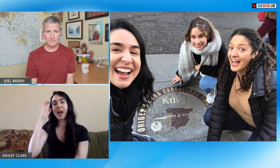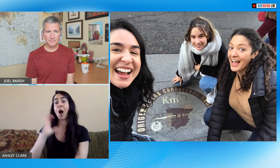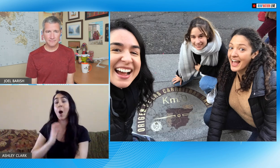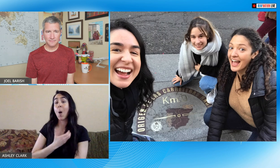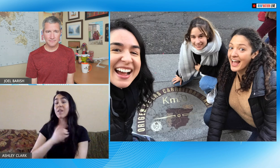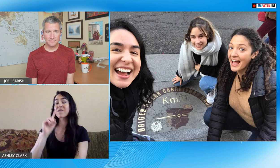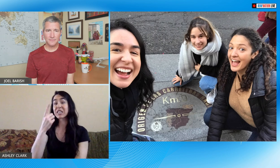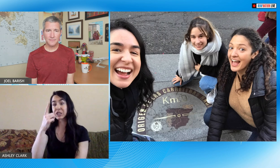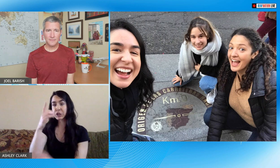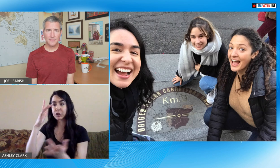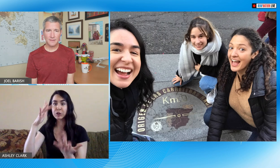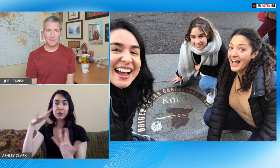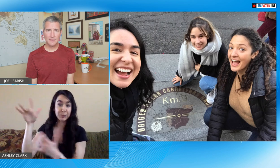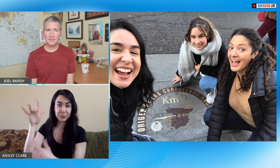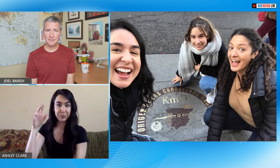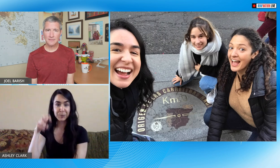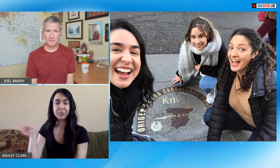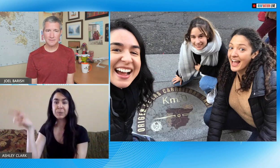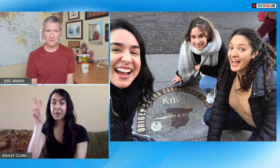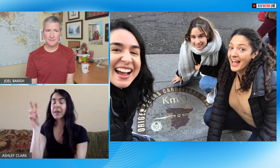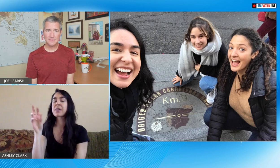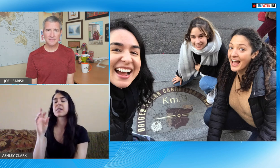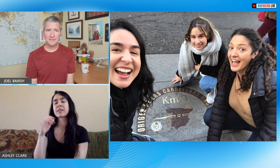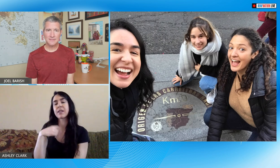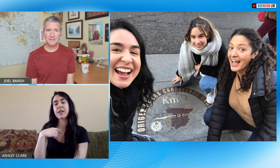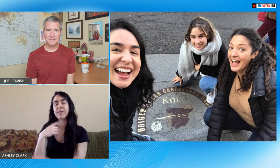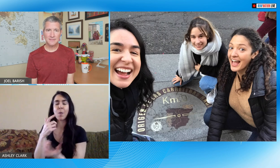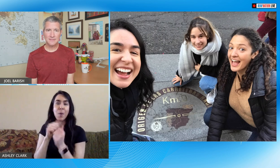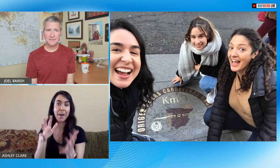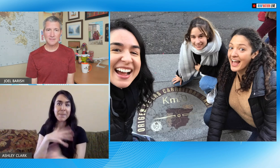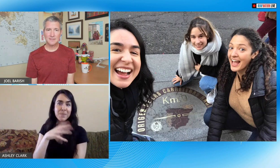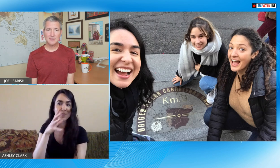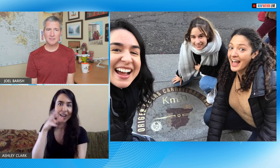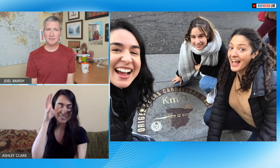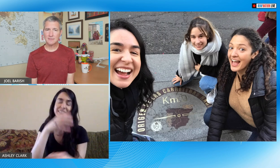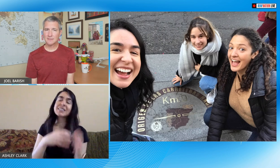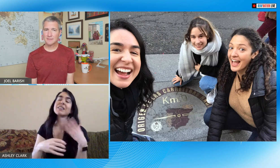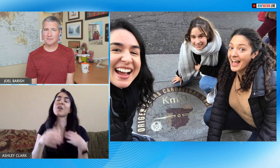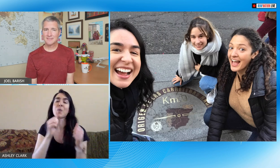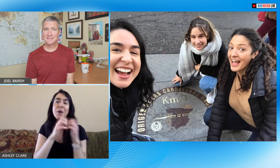all over the globe and went to Europe and this was our first big trip my first